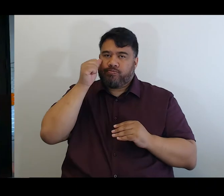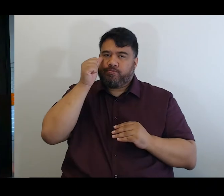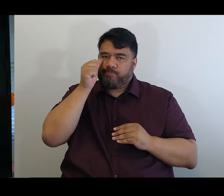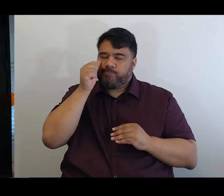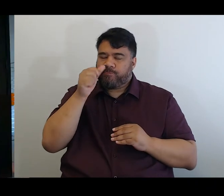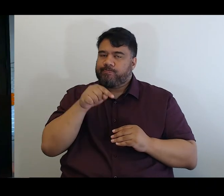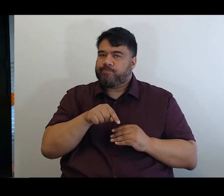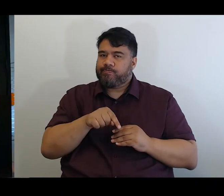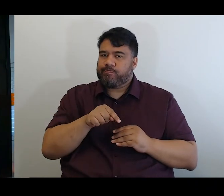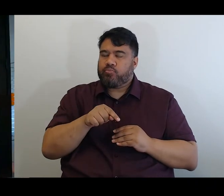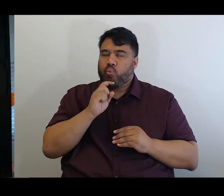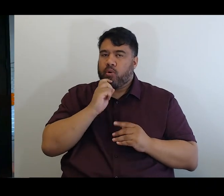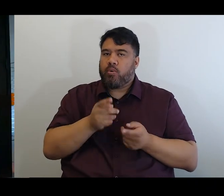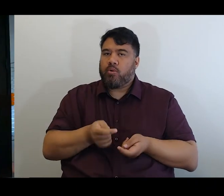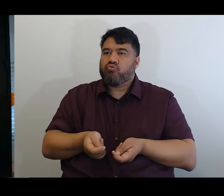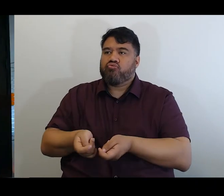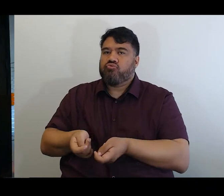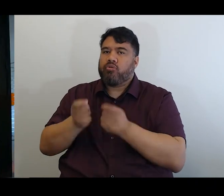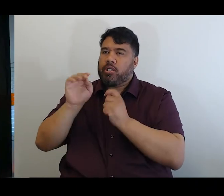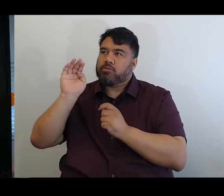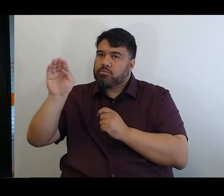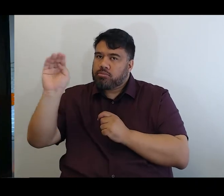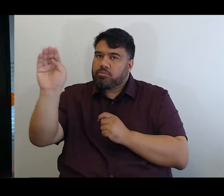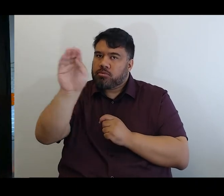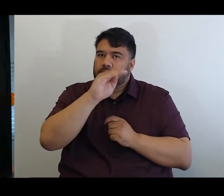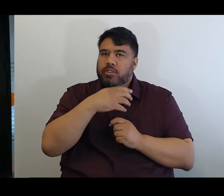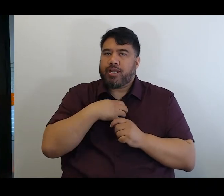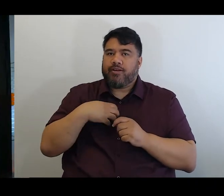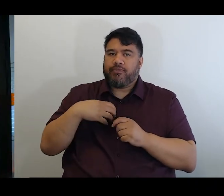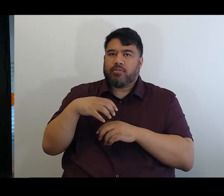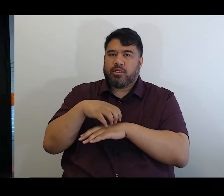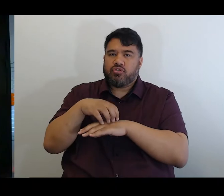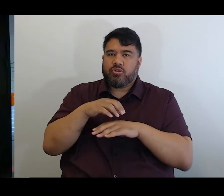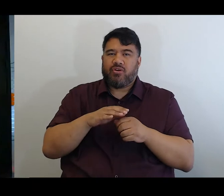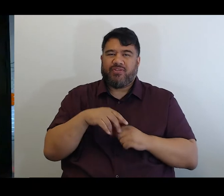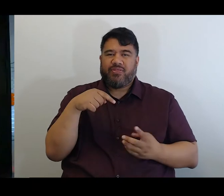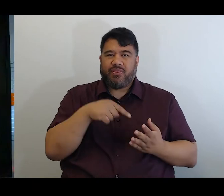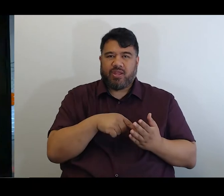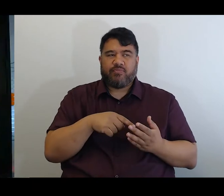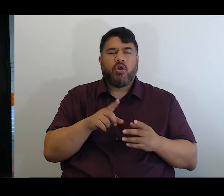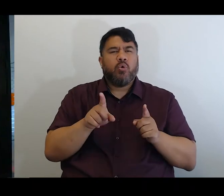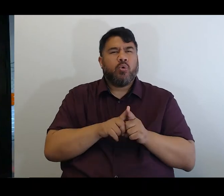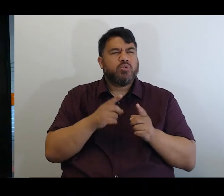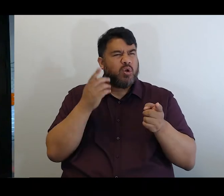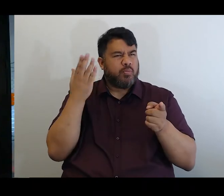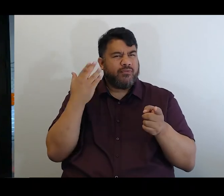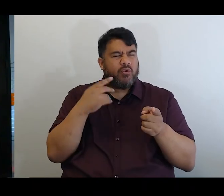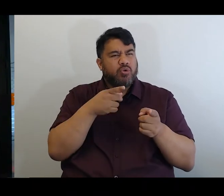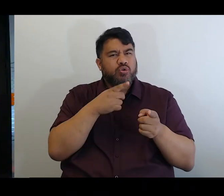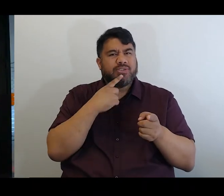raised with other agencies, and just on your last point about engaging with the community.